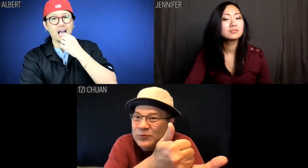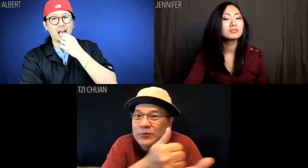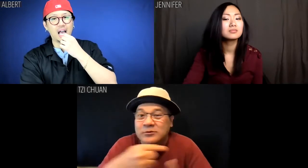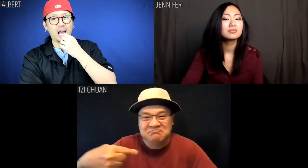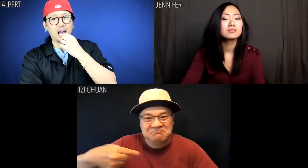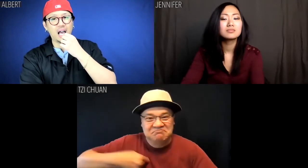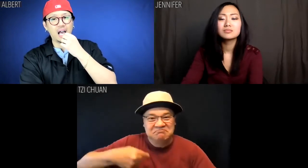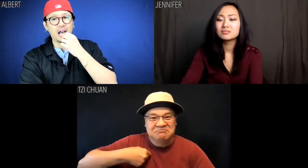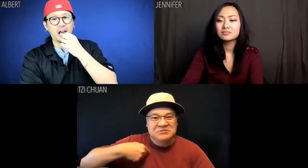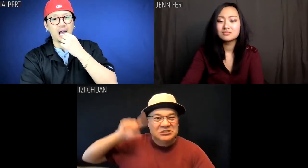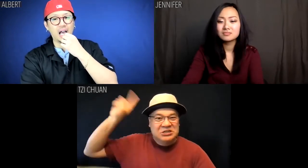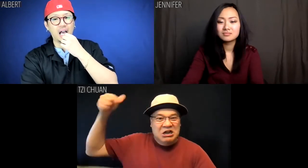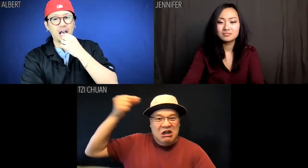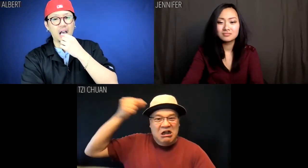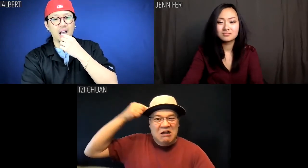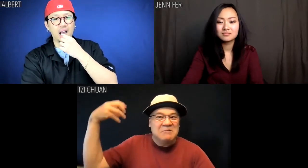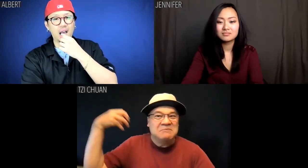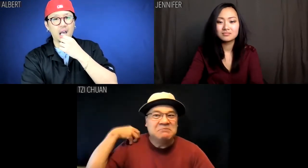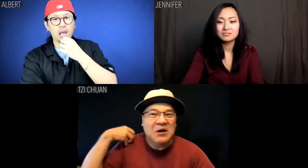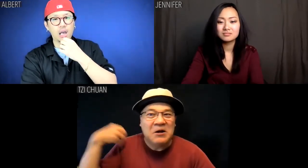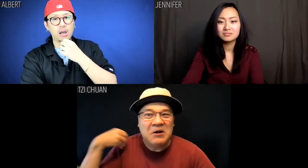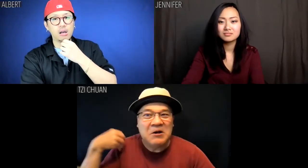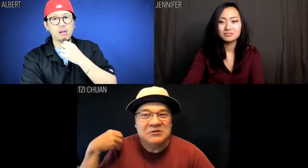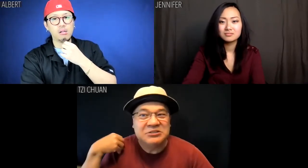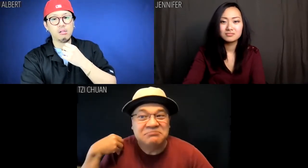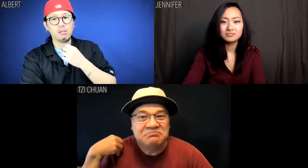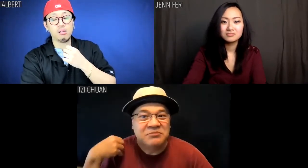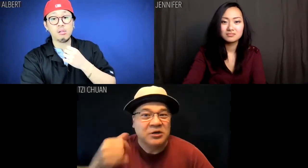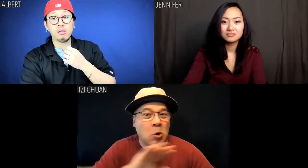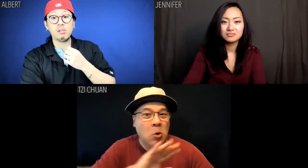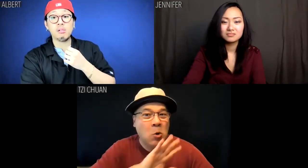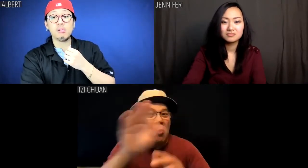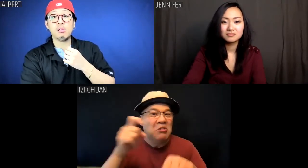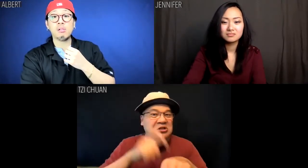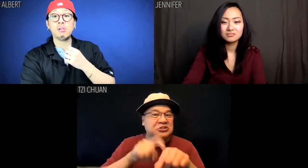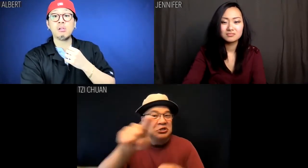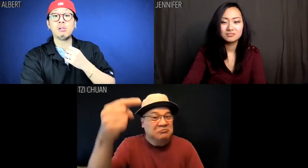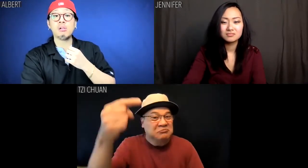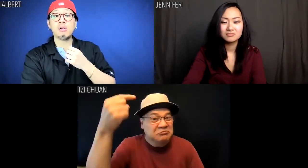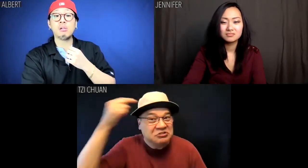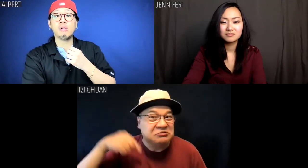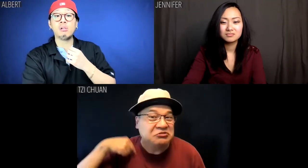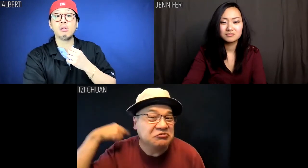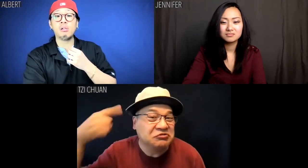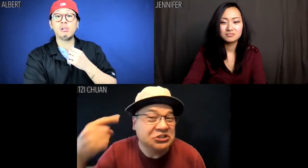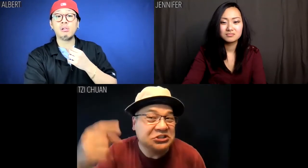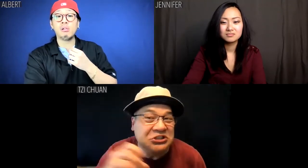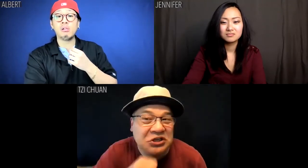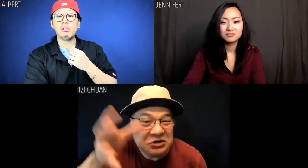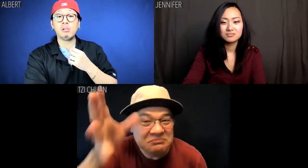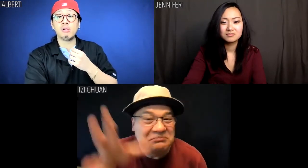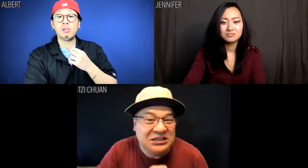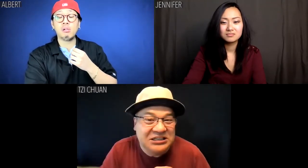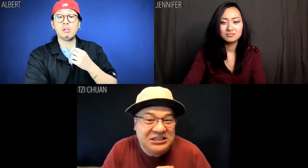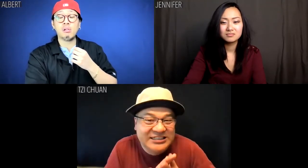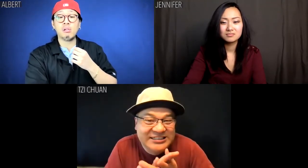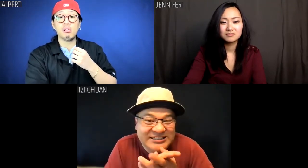I am a Party official, you see. And all this time you thought I was only a crazy old man.